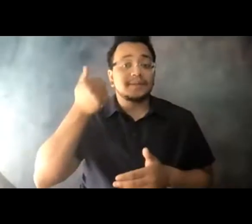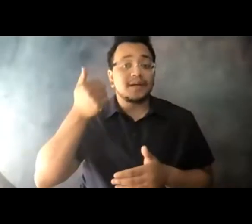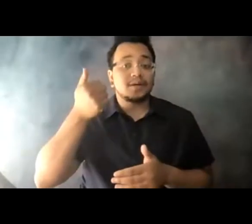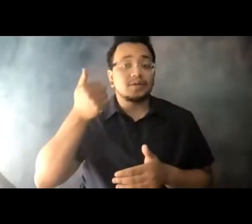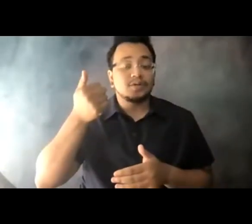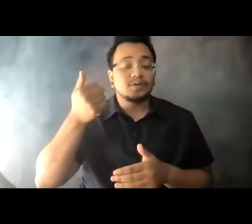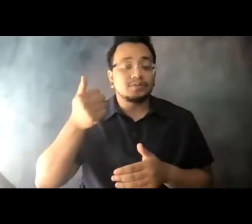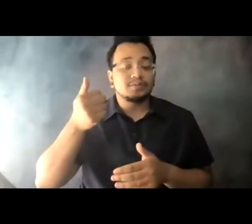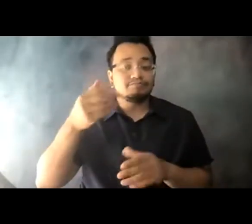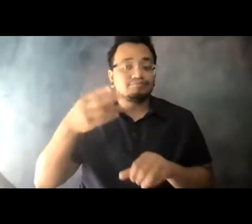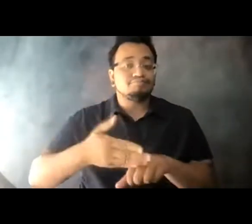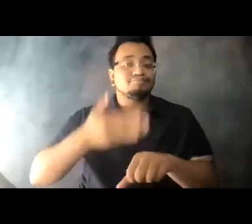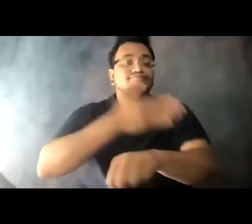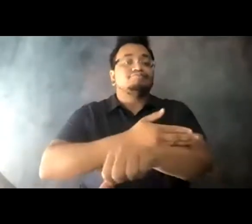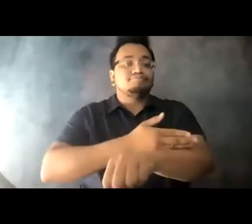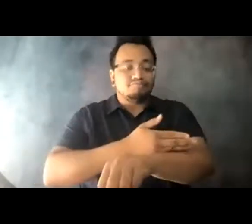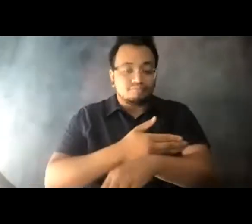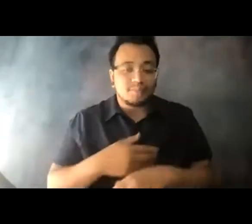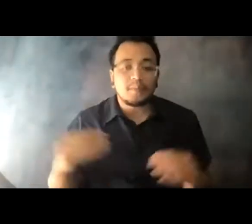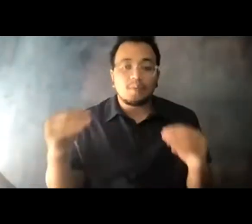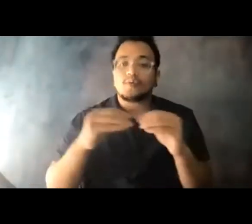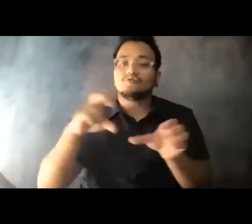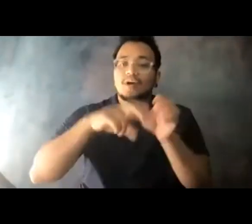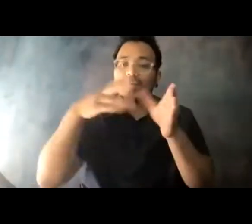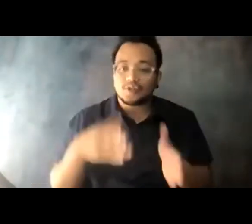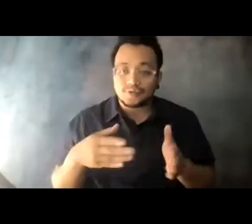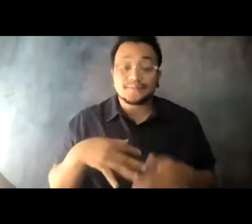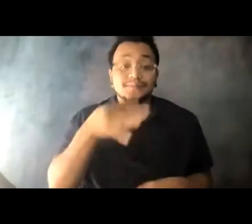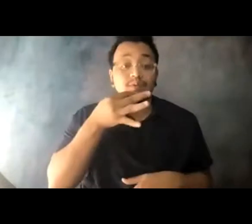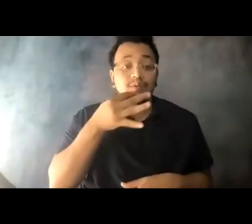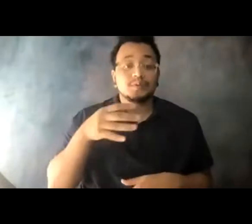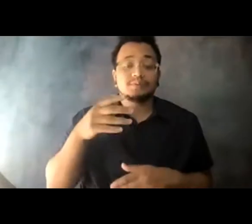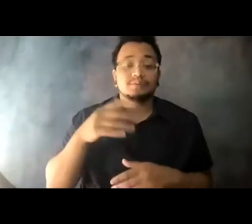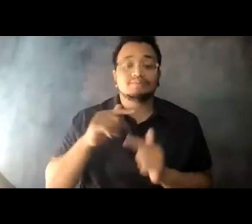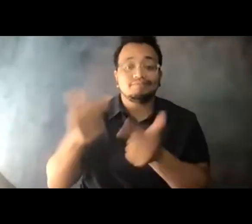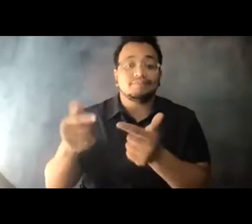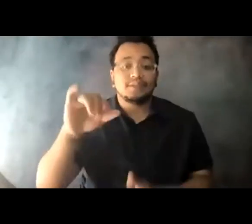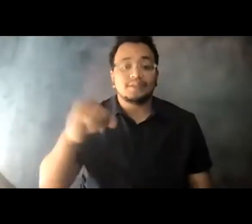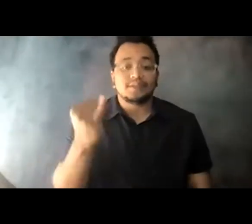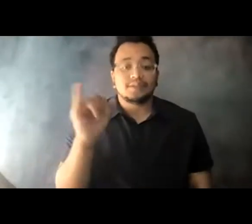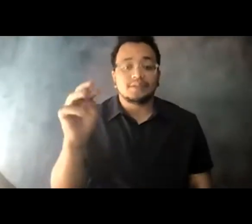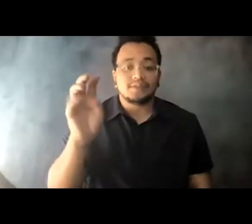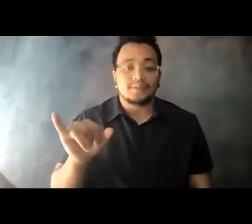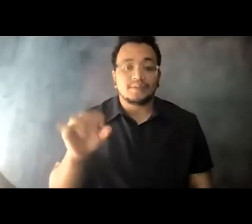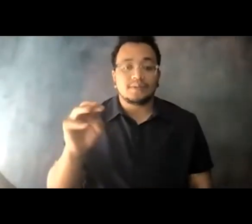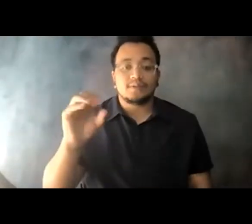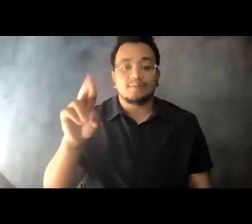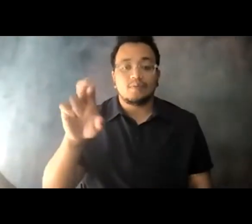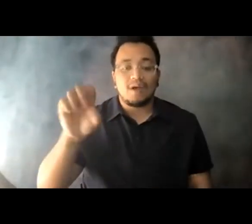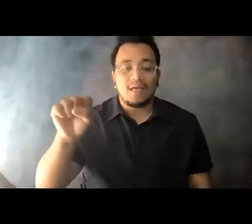14:06:56 In a moment, we will hear from Jimmy Morales who is acting director of public works